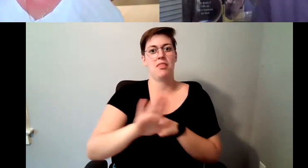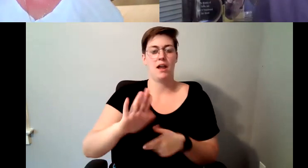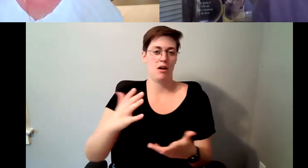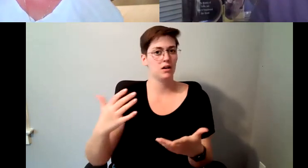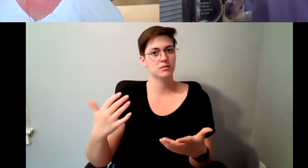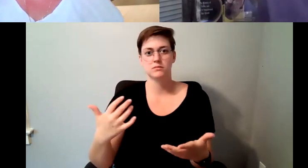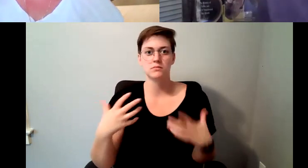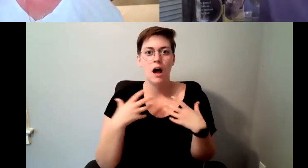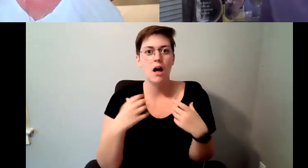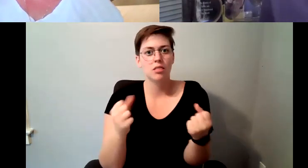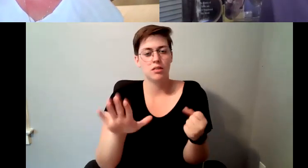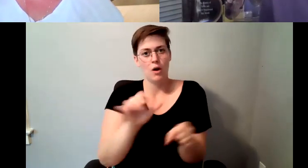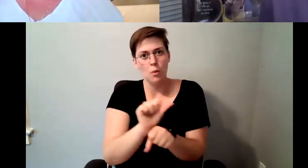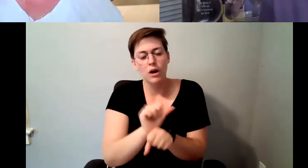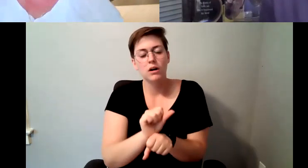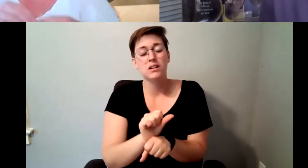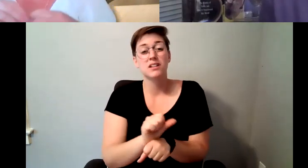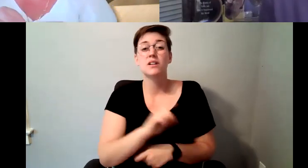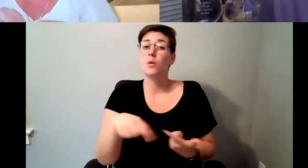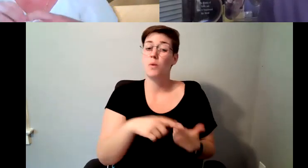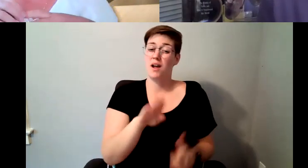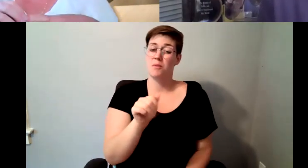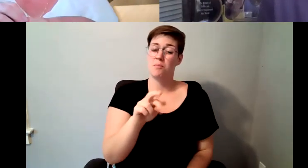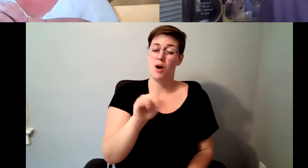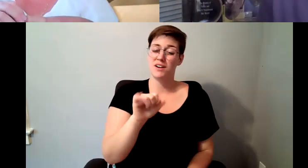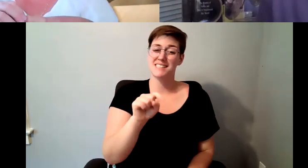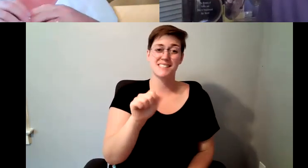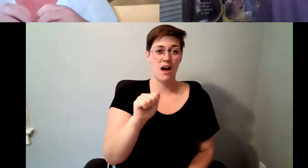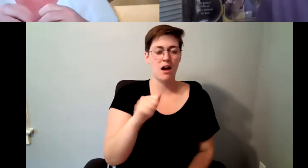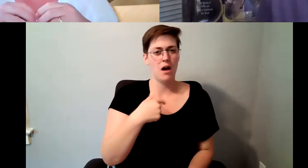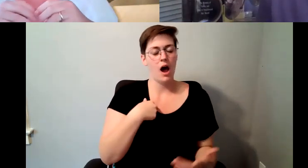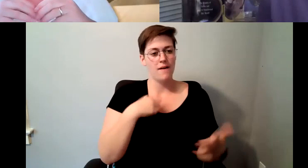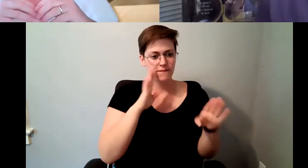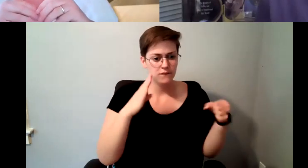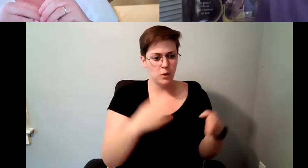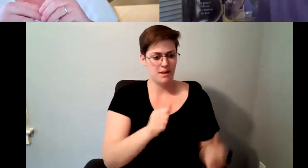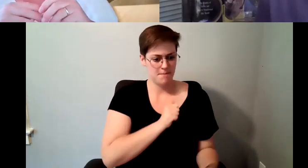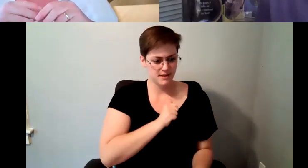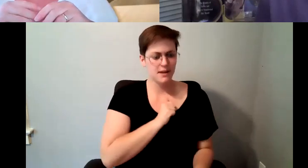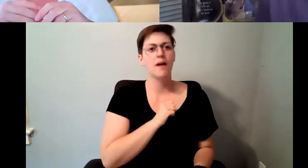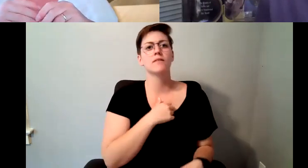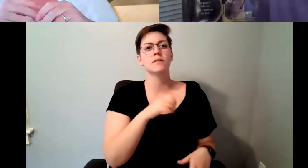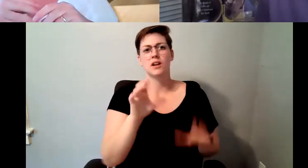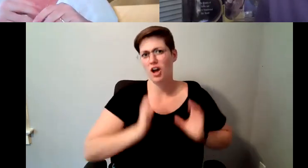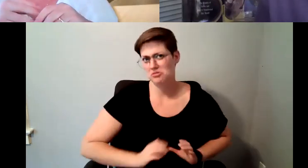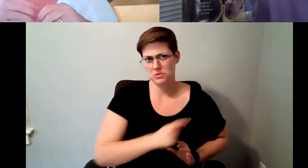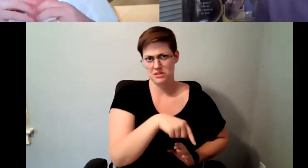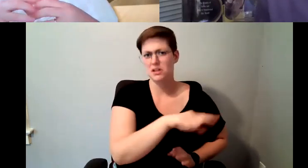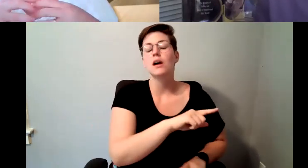about yourself in your customers, but as a supervisor I I immediately loved the idea that that if I was.